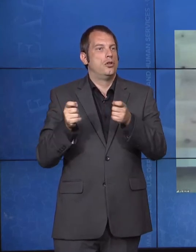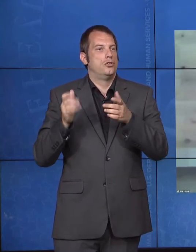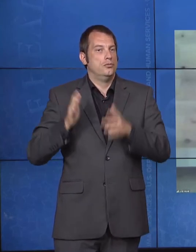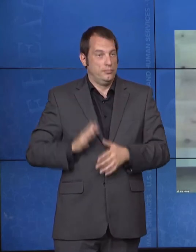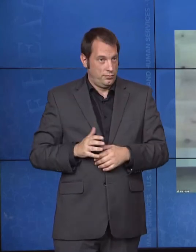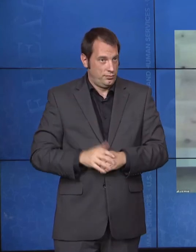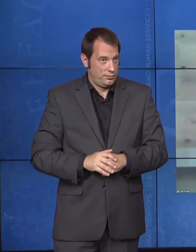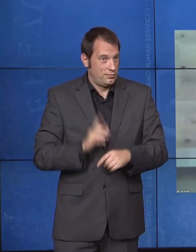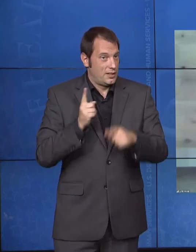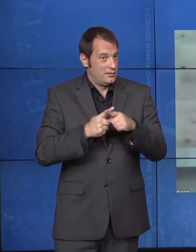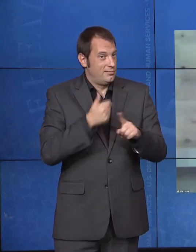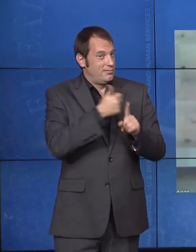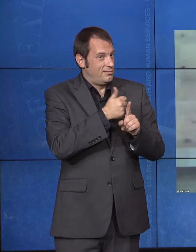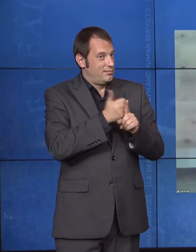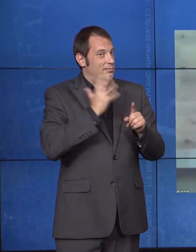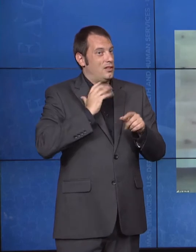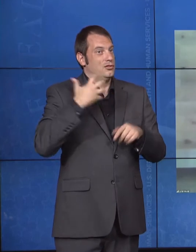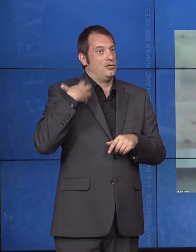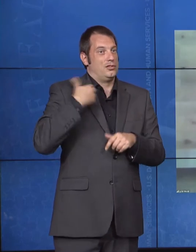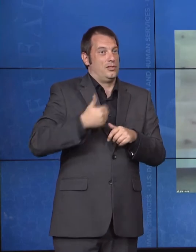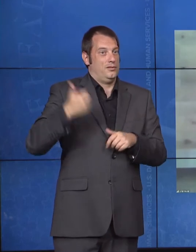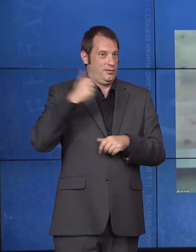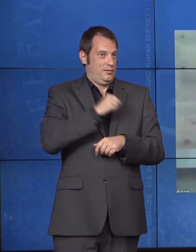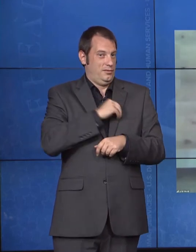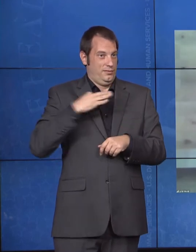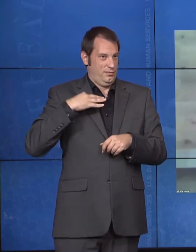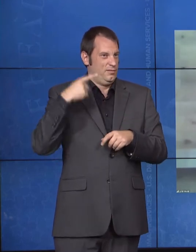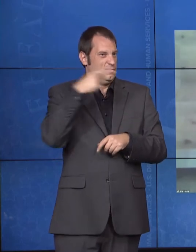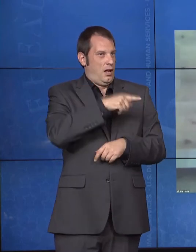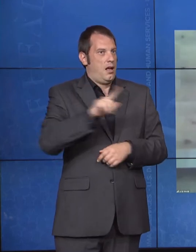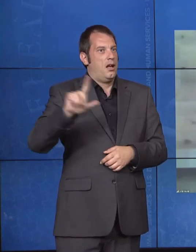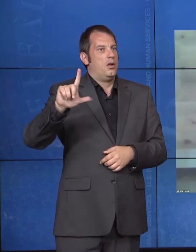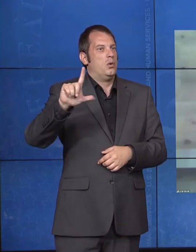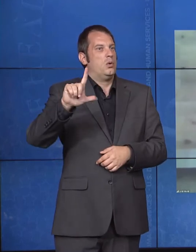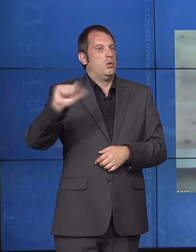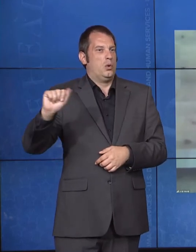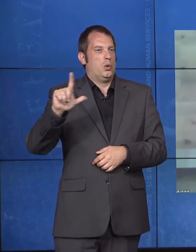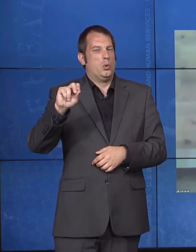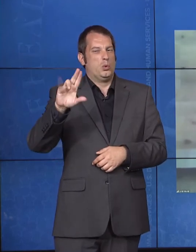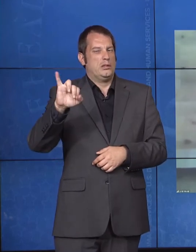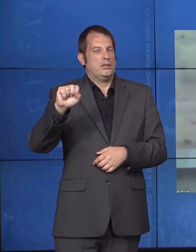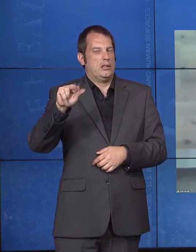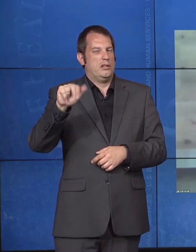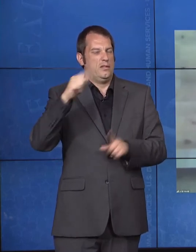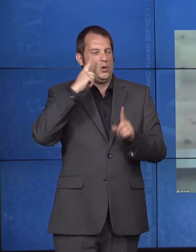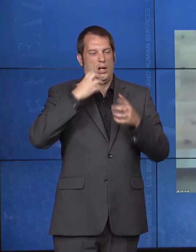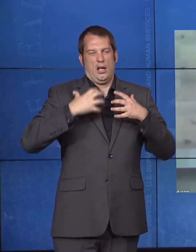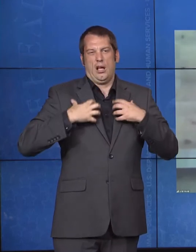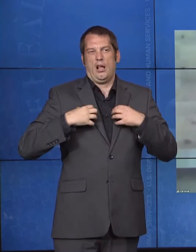Human Services. And Roger. Roger Severino, as you know, is the director of the Office of Civil Rights.